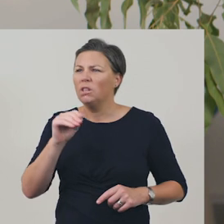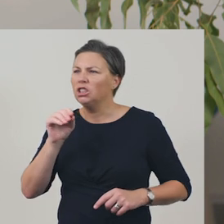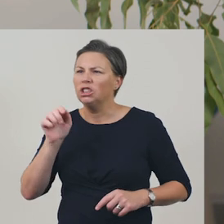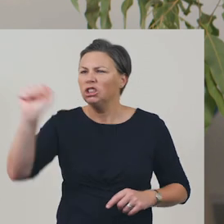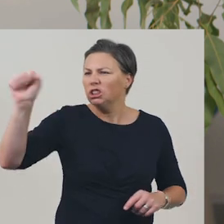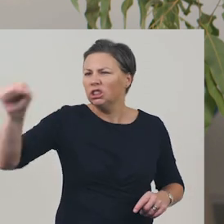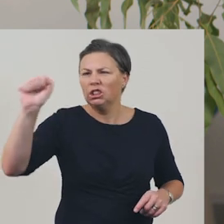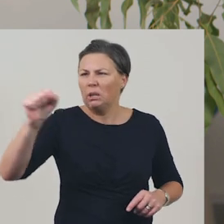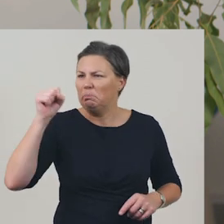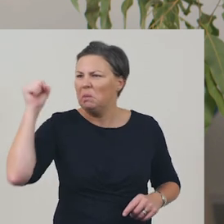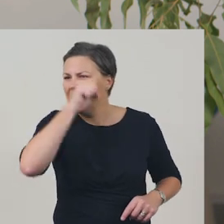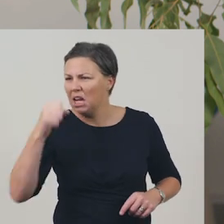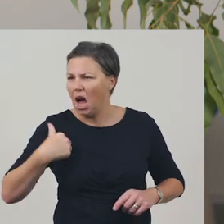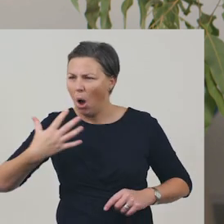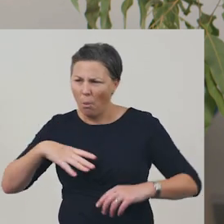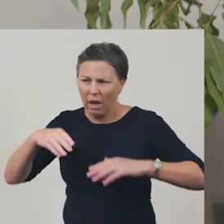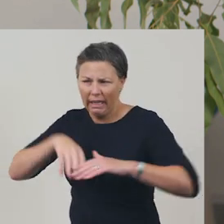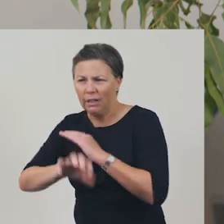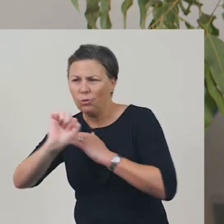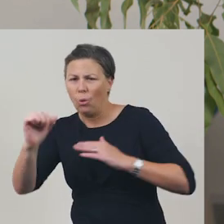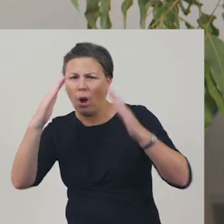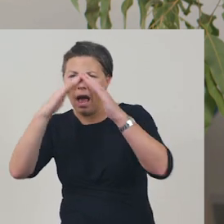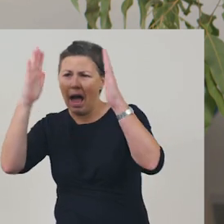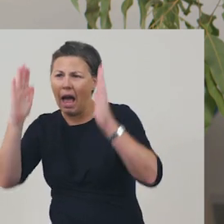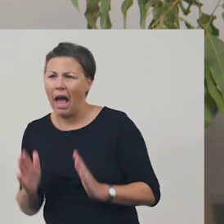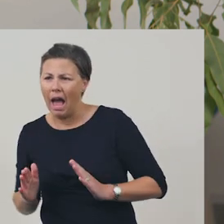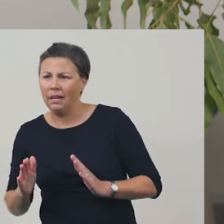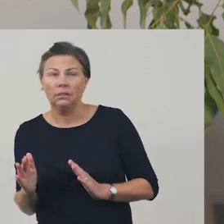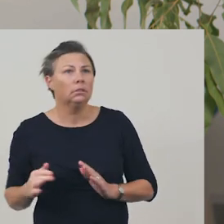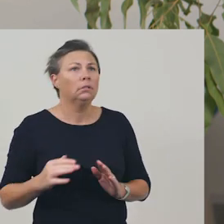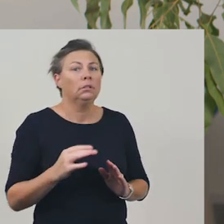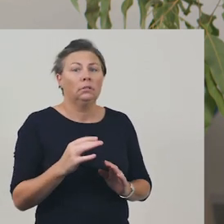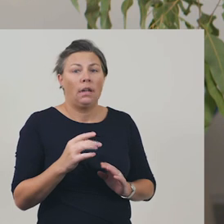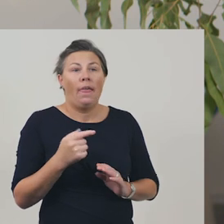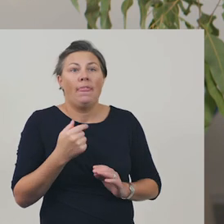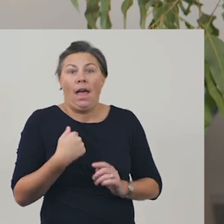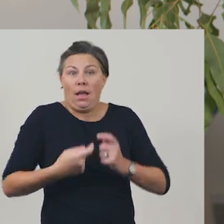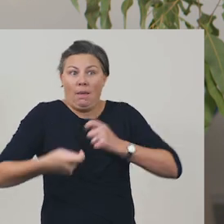And how quiet it is when I say, ‘Not by the hair on my chinny-chin-chin’.